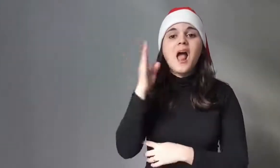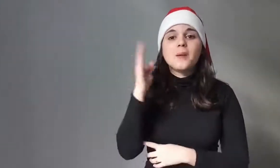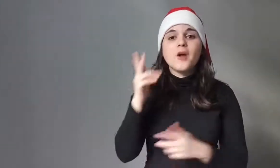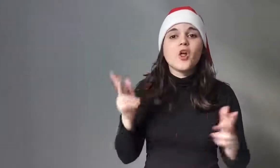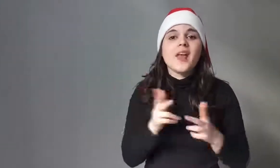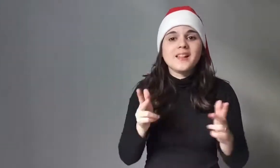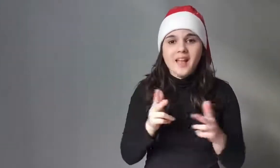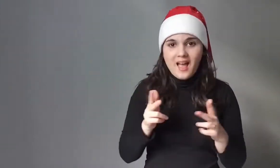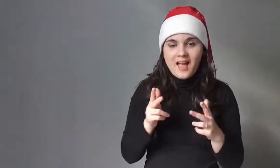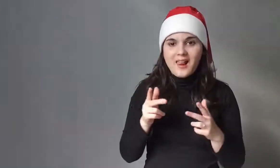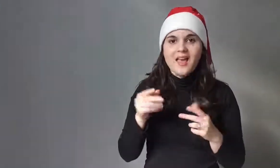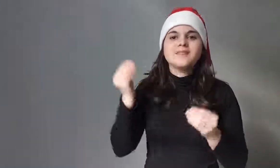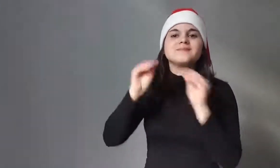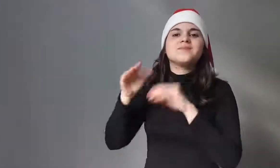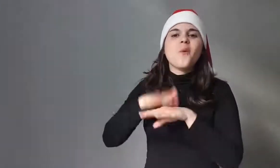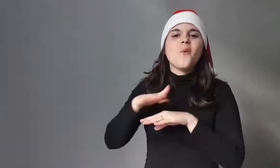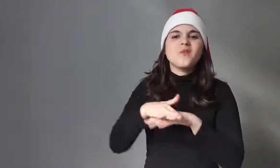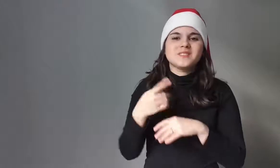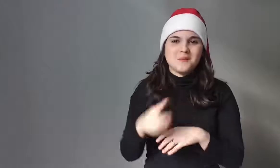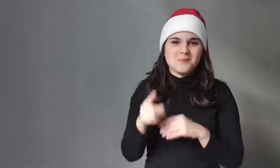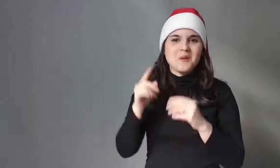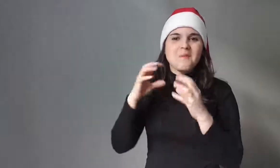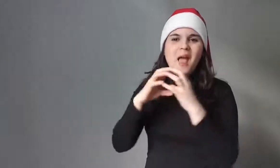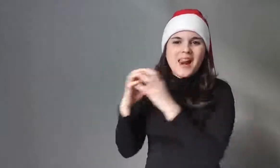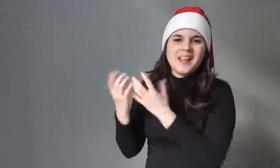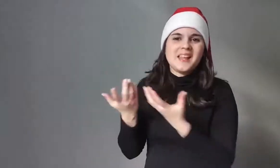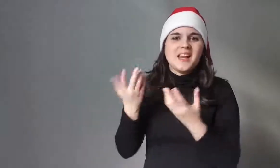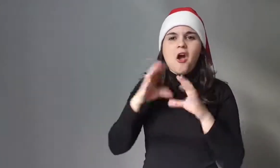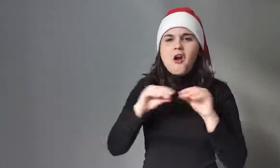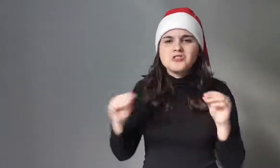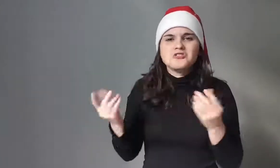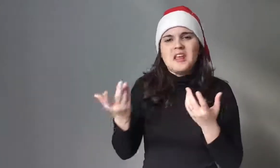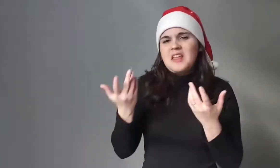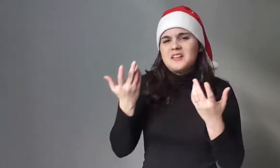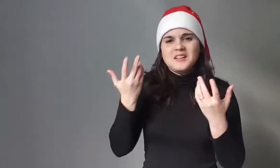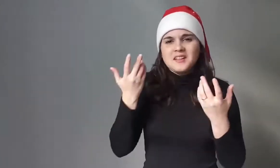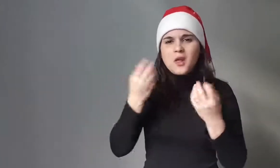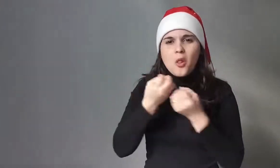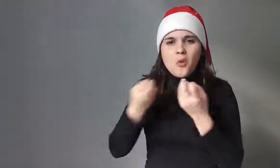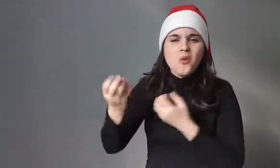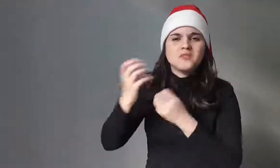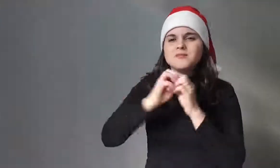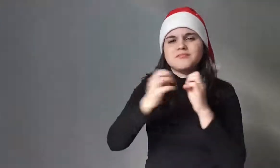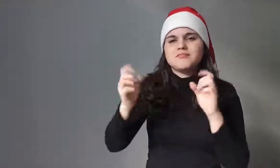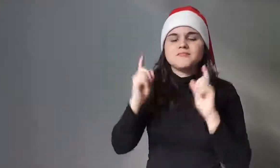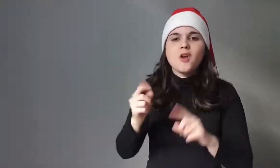We use to decorate the Christmas tree with balls, objects, lights, etc.